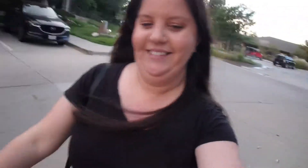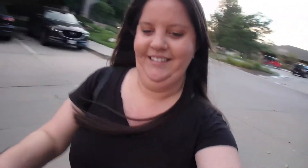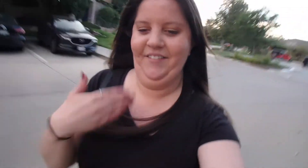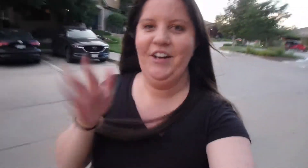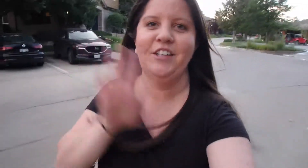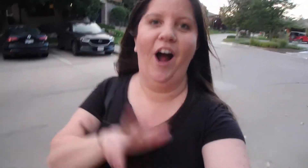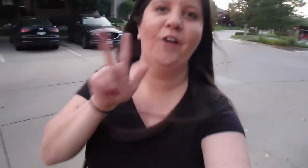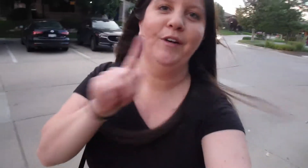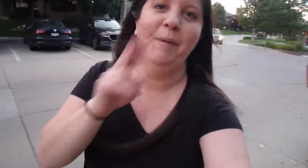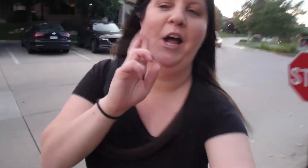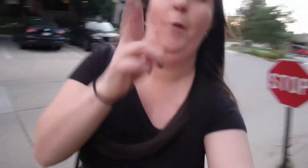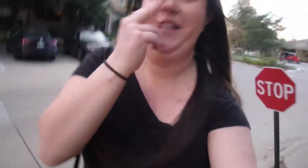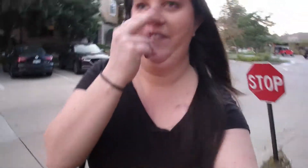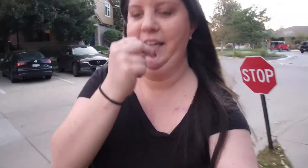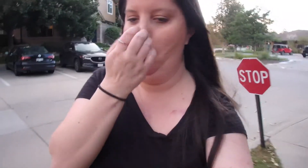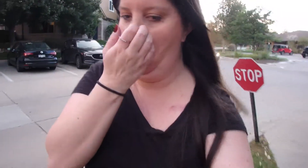Even though it's akward but I hope it's funny